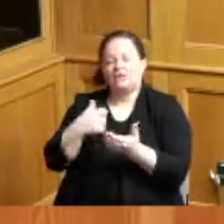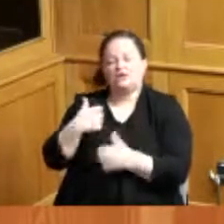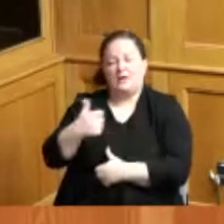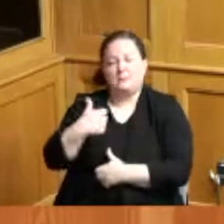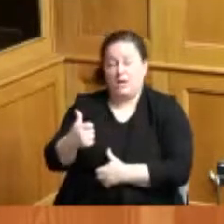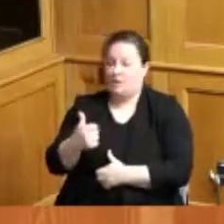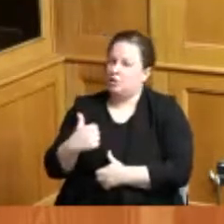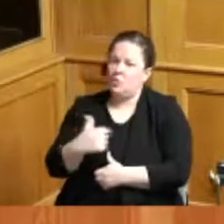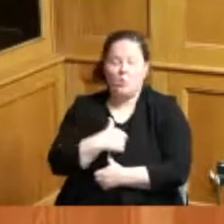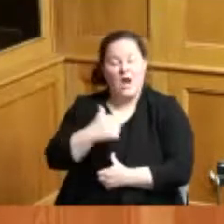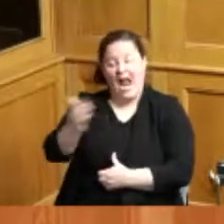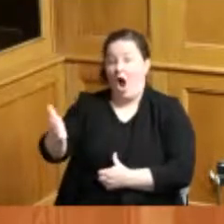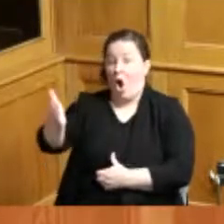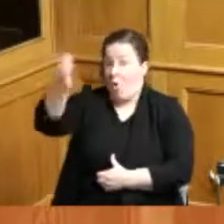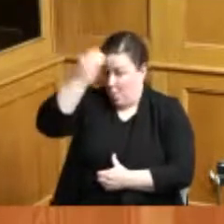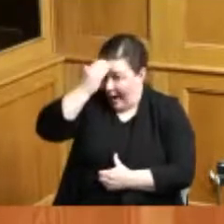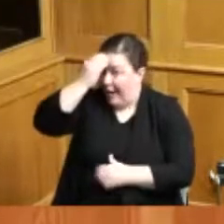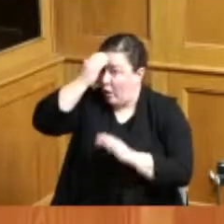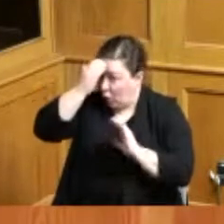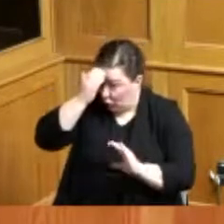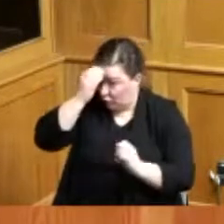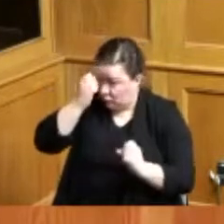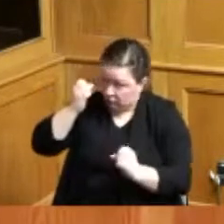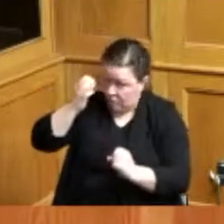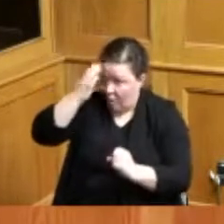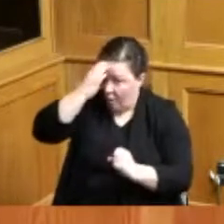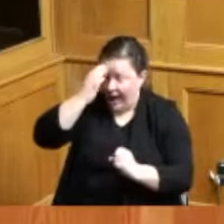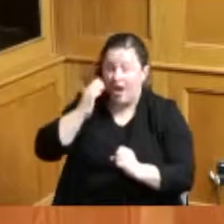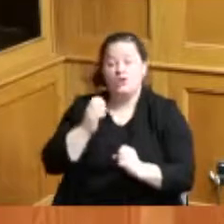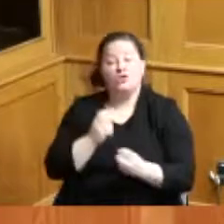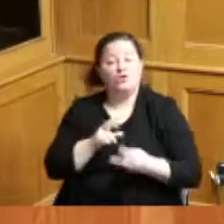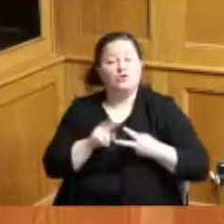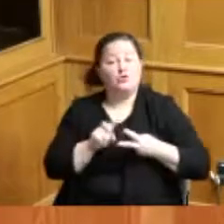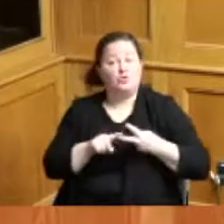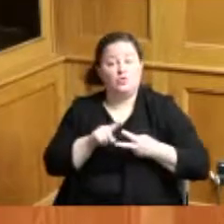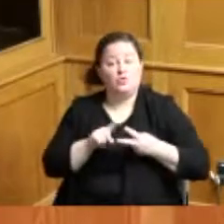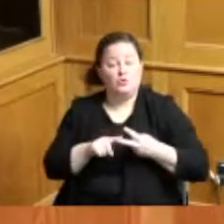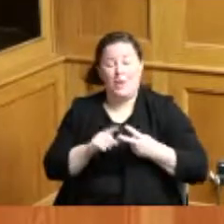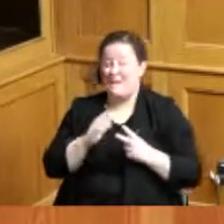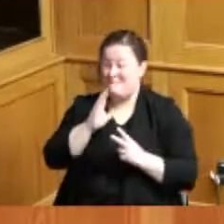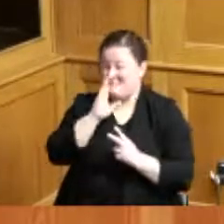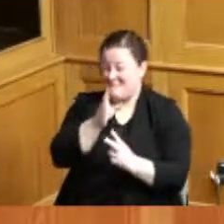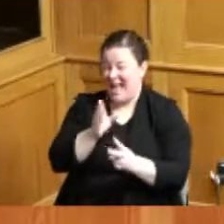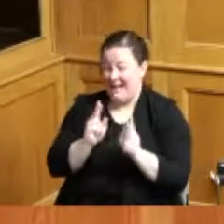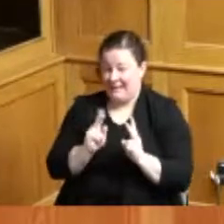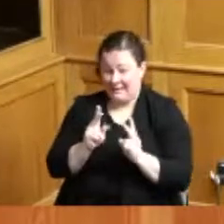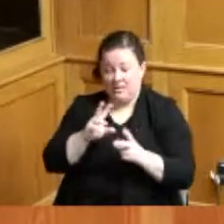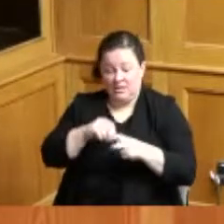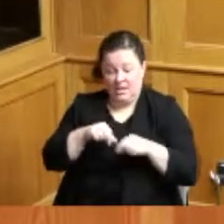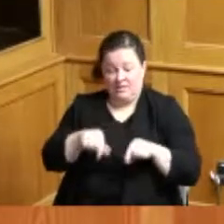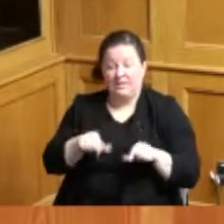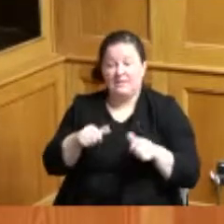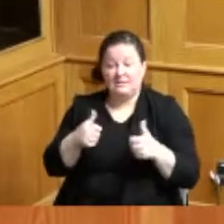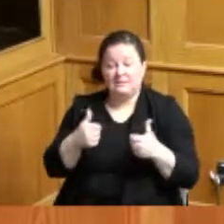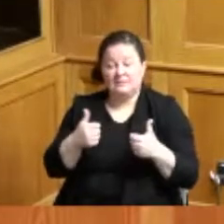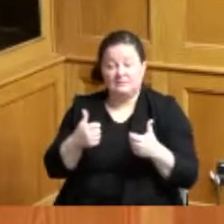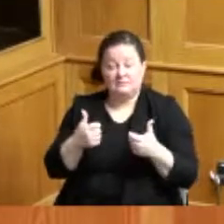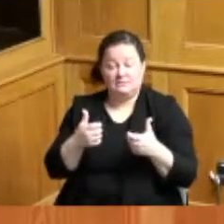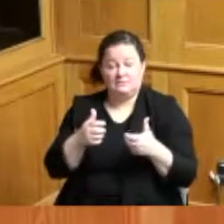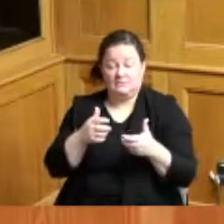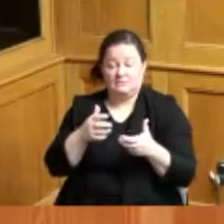that the two major players in this game they carry so many people six thousand a piece that it's